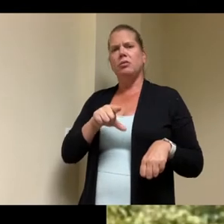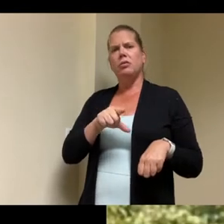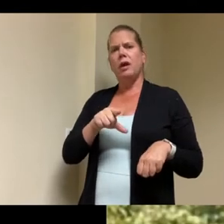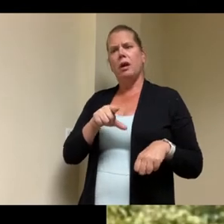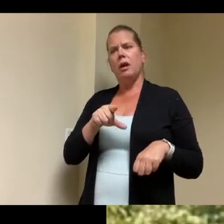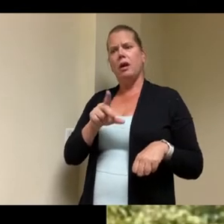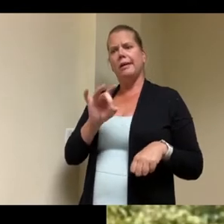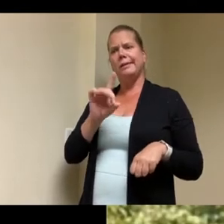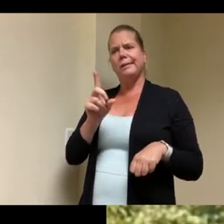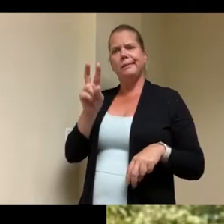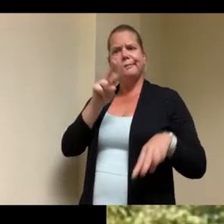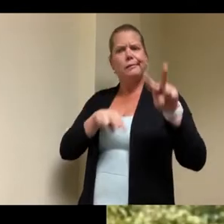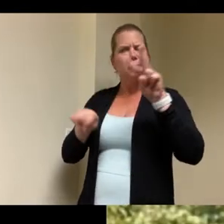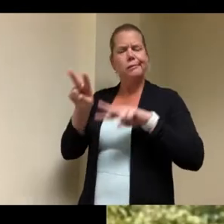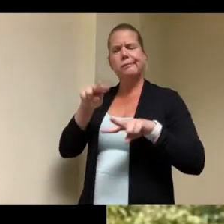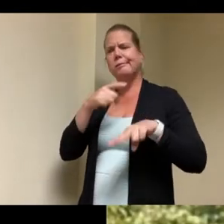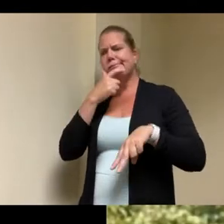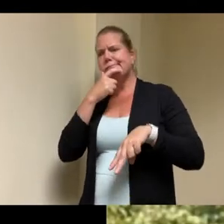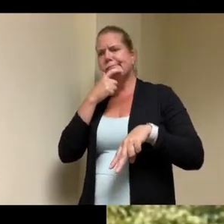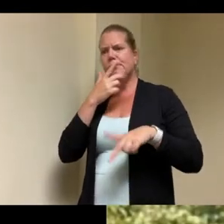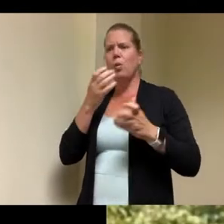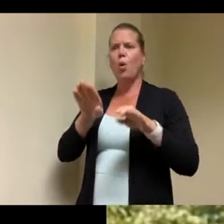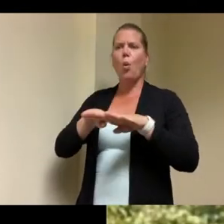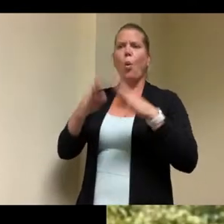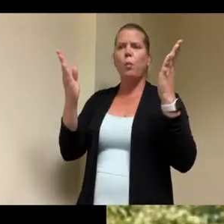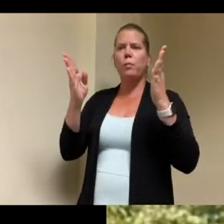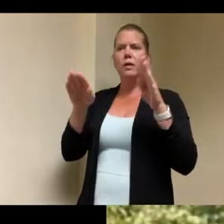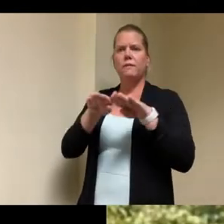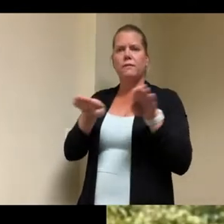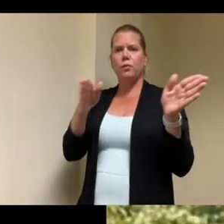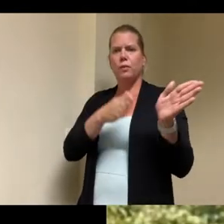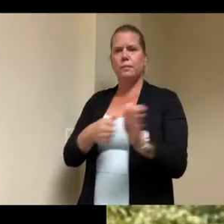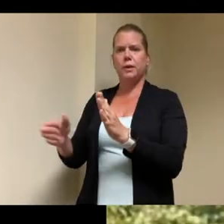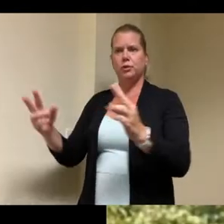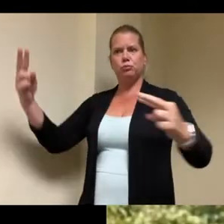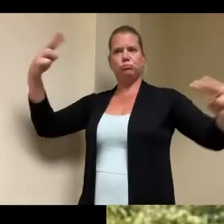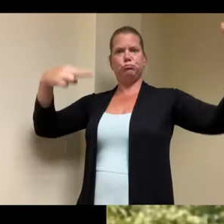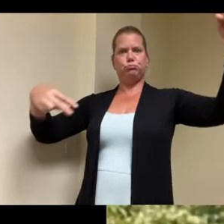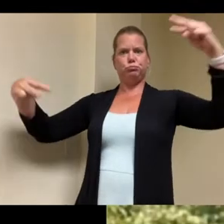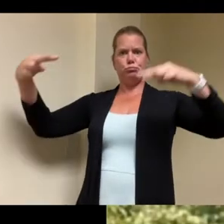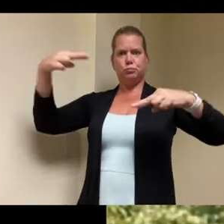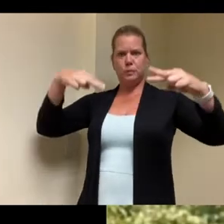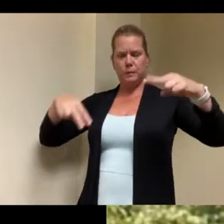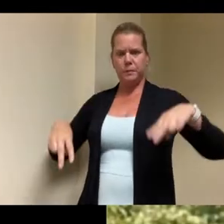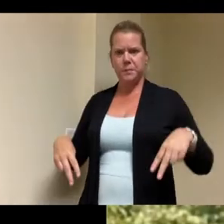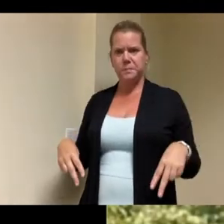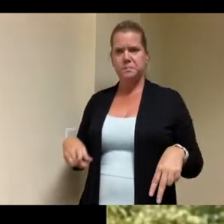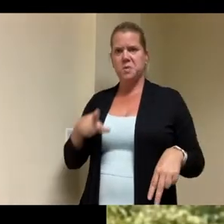definitely uh not what you would normally do or you're you're accustomed to in developing a home like this